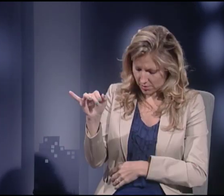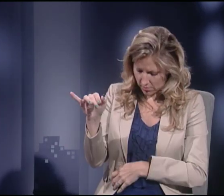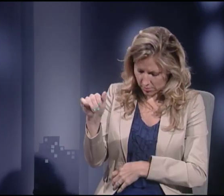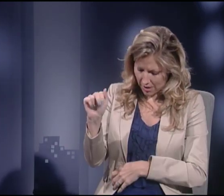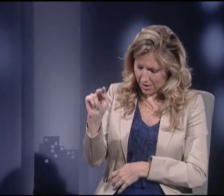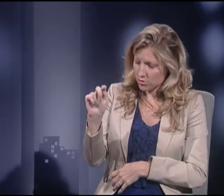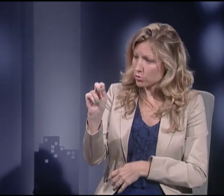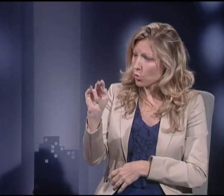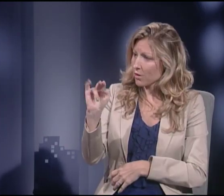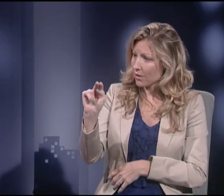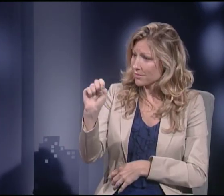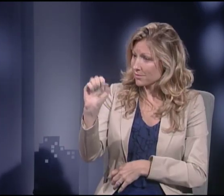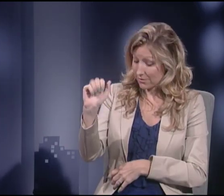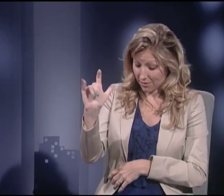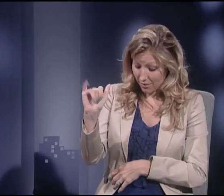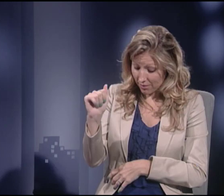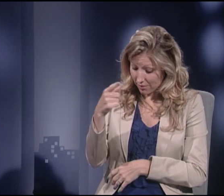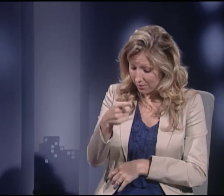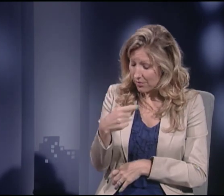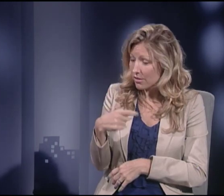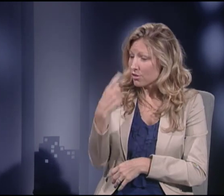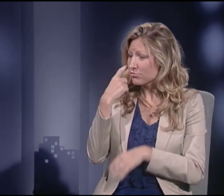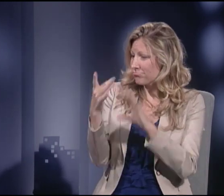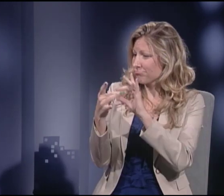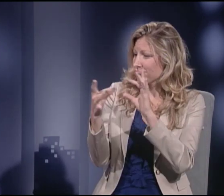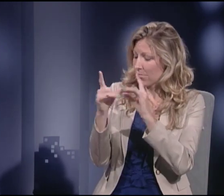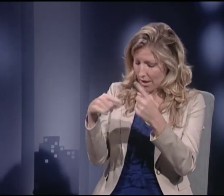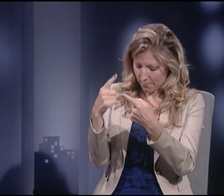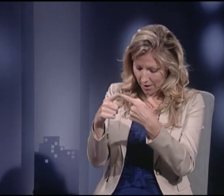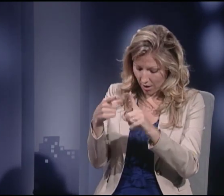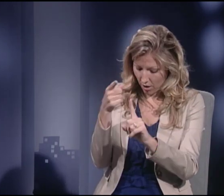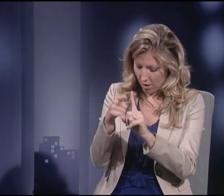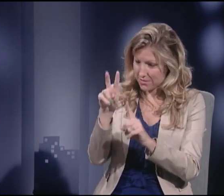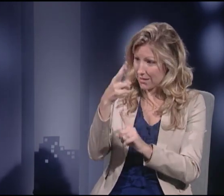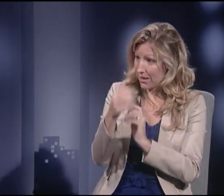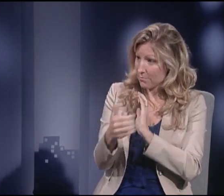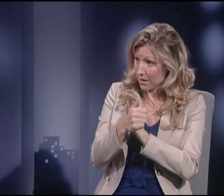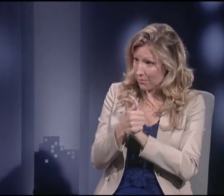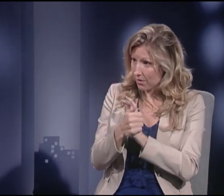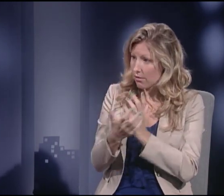about Supreme Court Justice Antonin Scalia and a comment